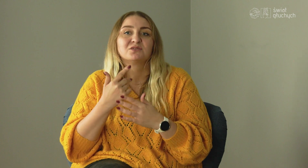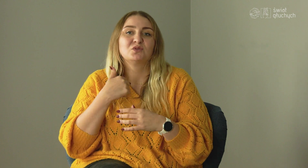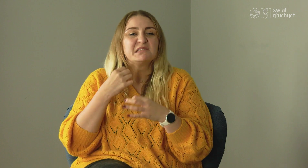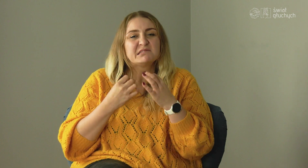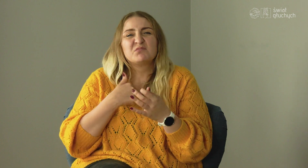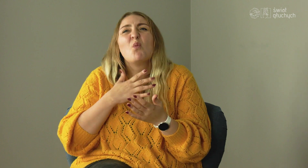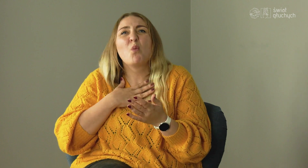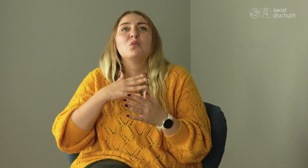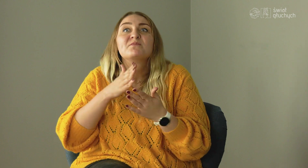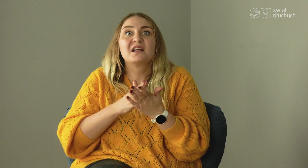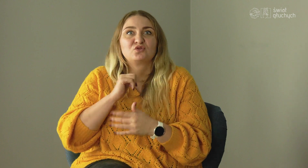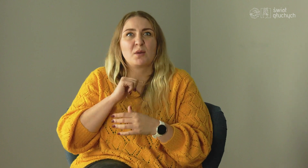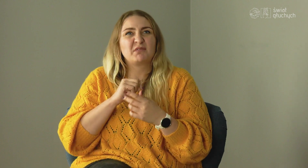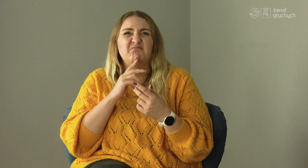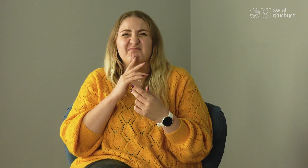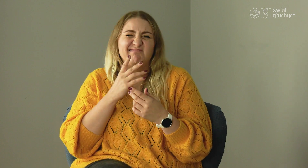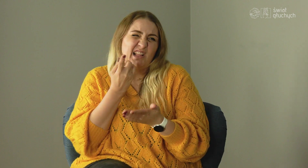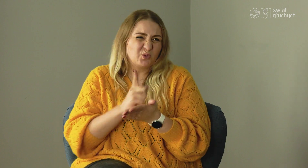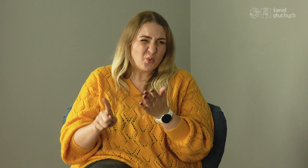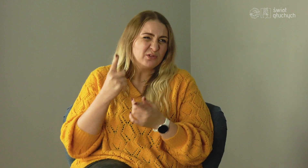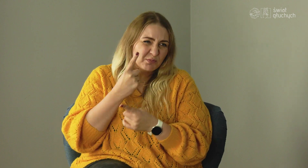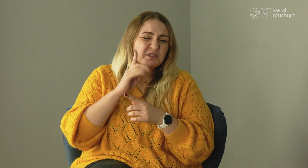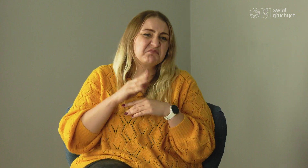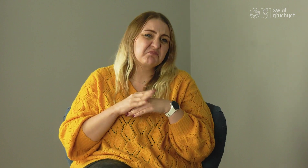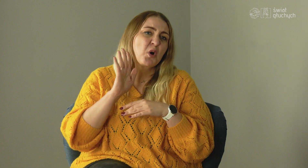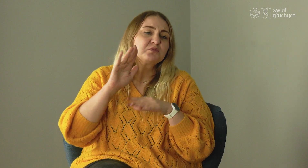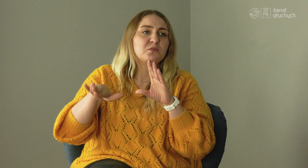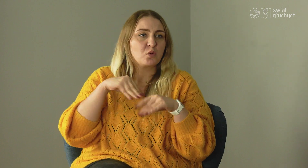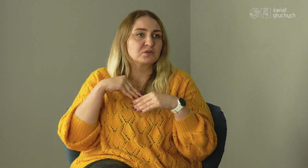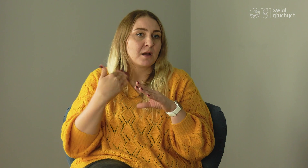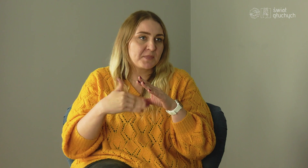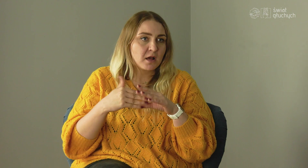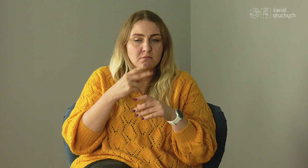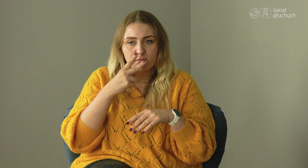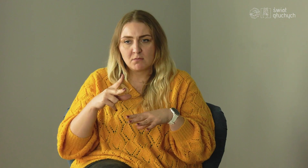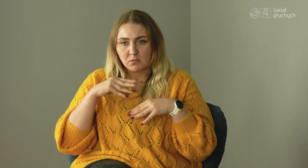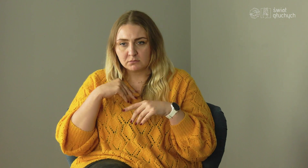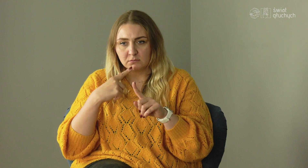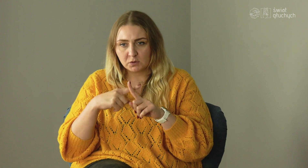I didn't believe in myself too much at that time, I thought I wouldn't succeed. When I received the e-mail with a positive response,